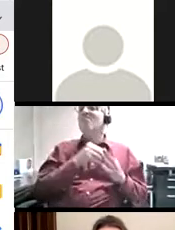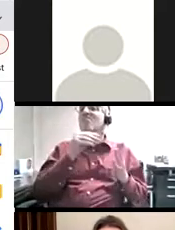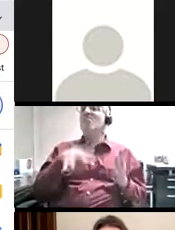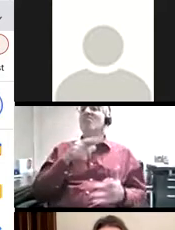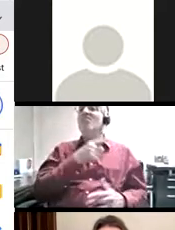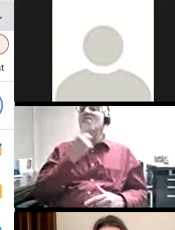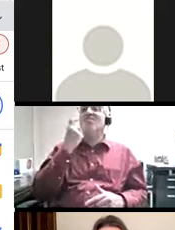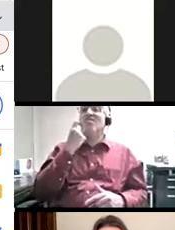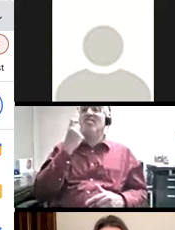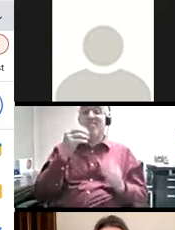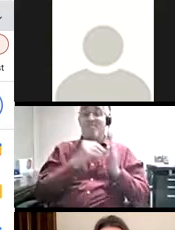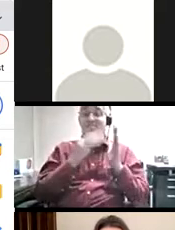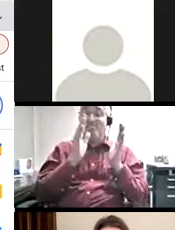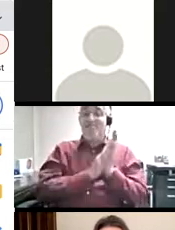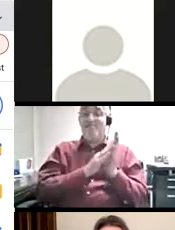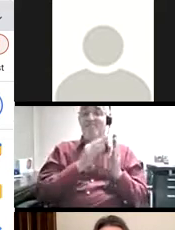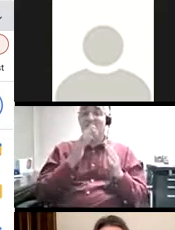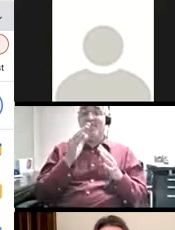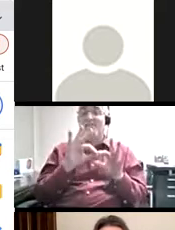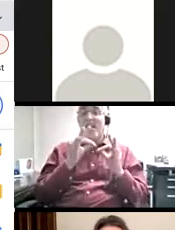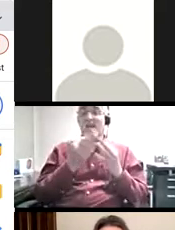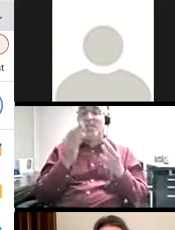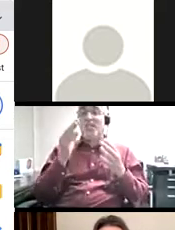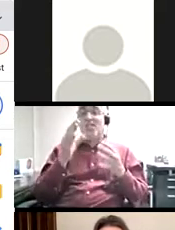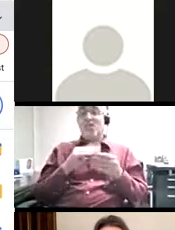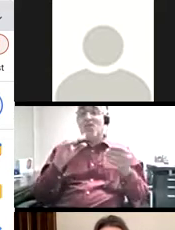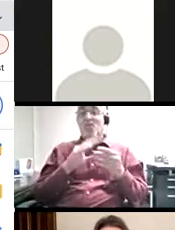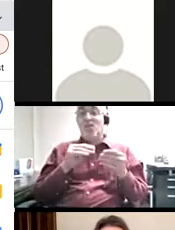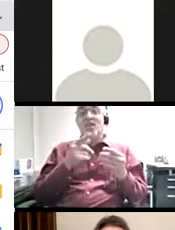share that the student has recently written down this very important family story and has shared it